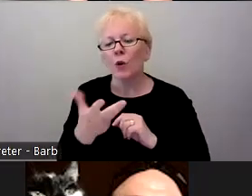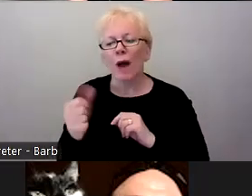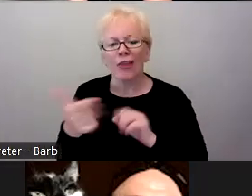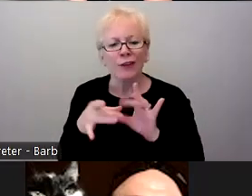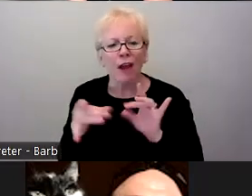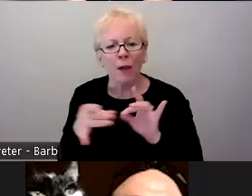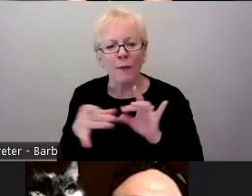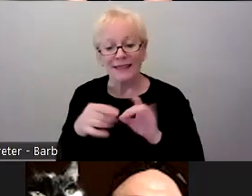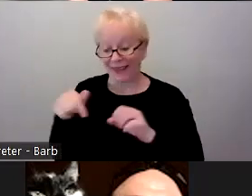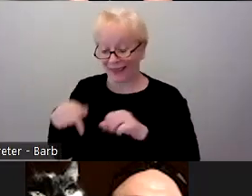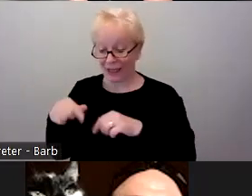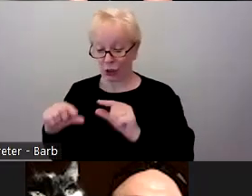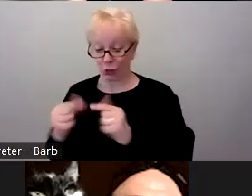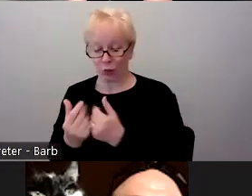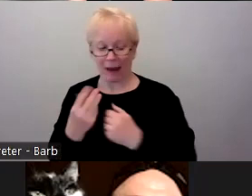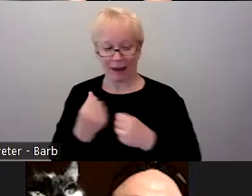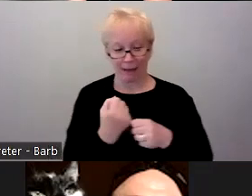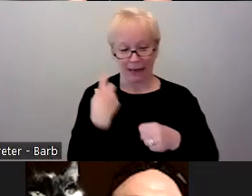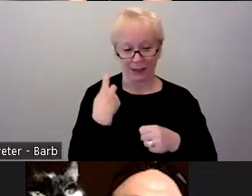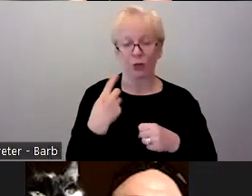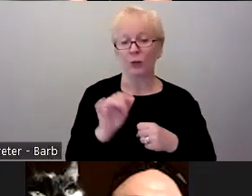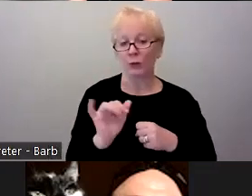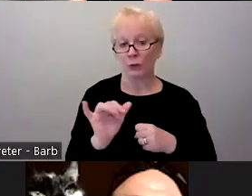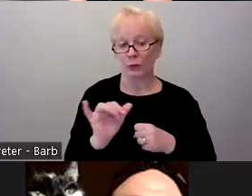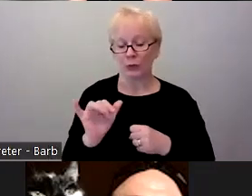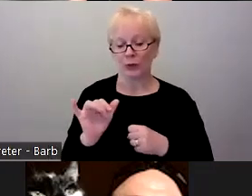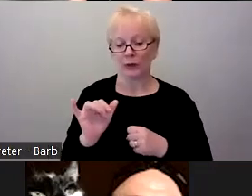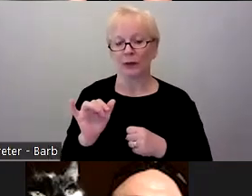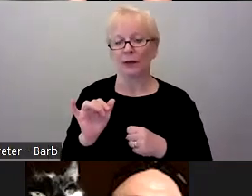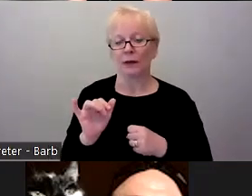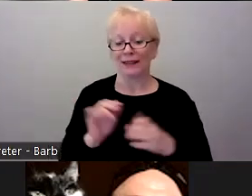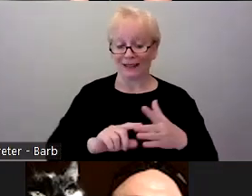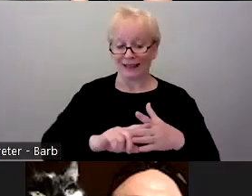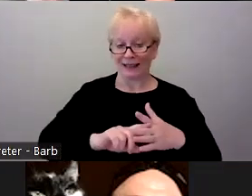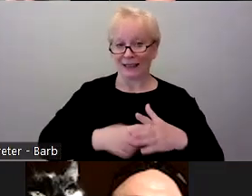last year when we were talking about it, is going into the experience, I think a lot of